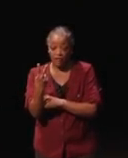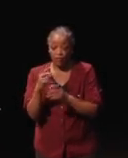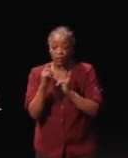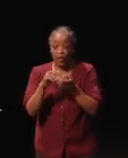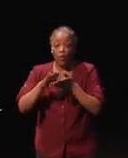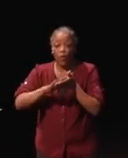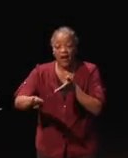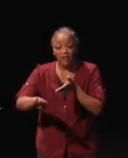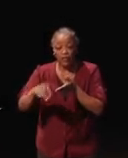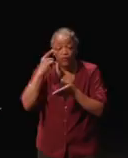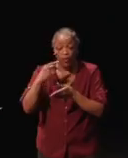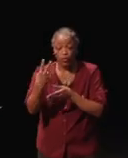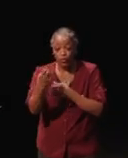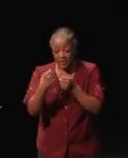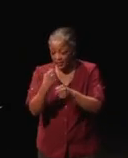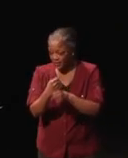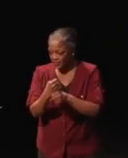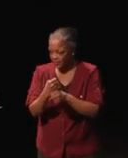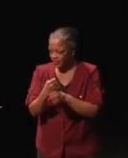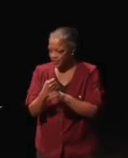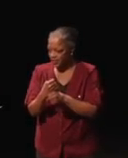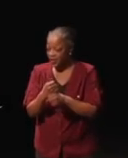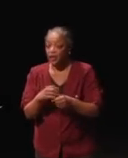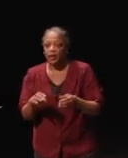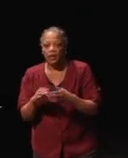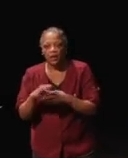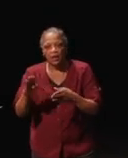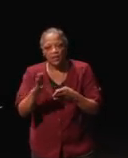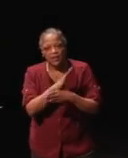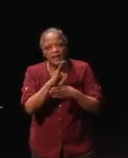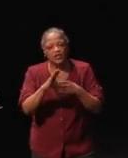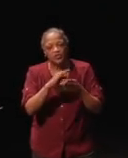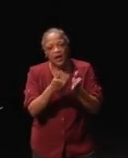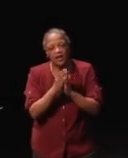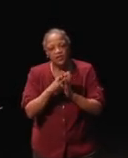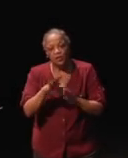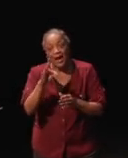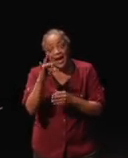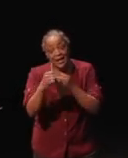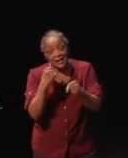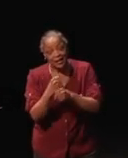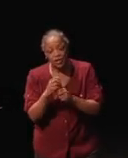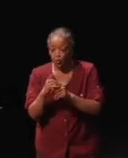two years the industry however asked for eight years. Okay, so we gave two years for